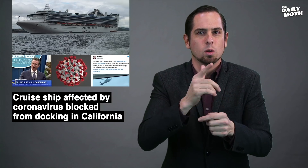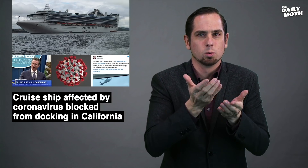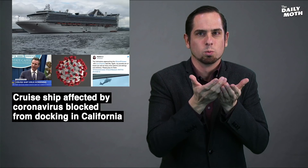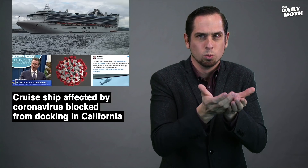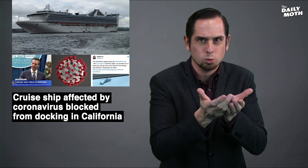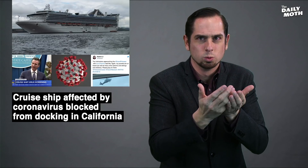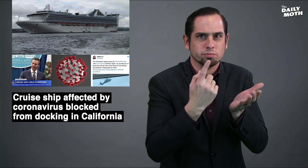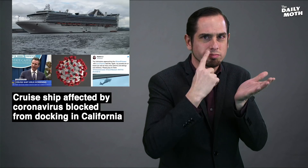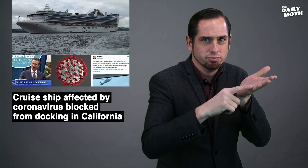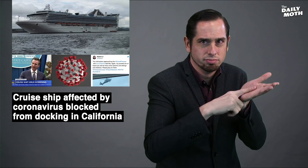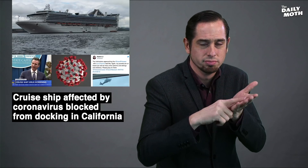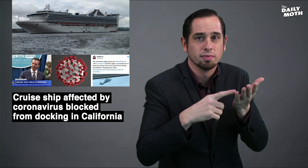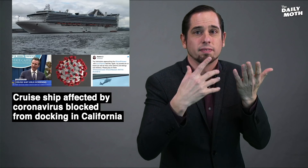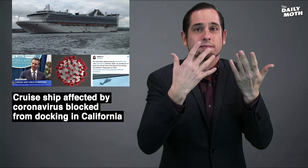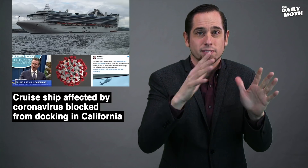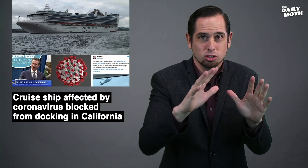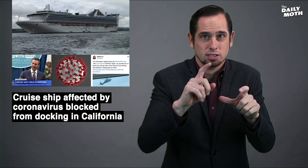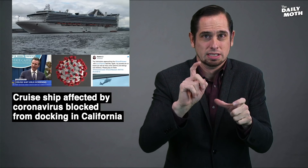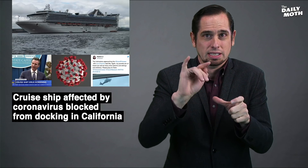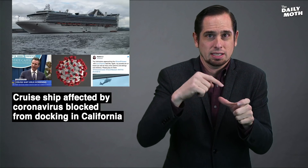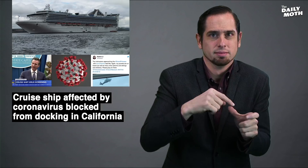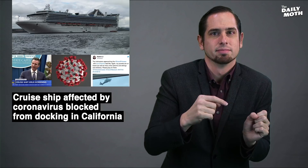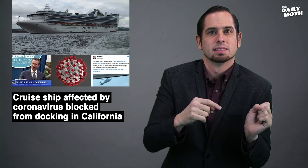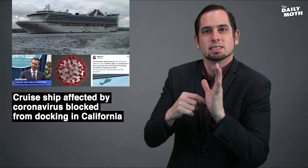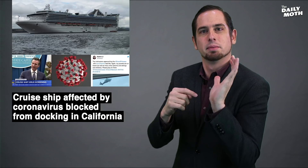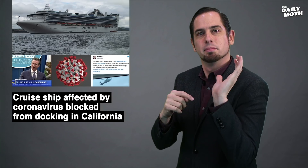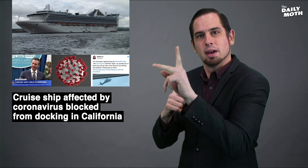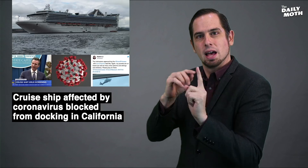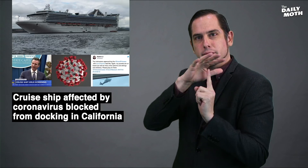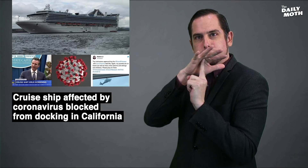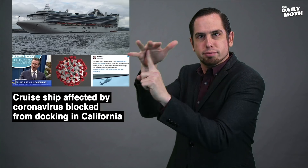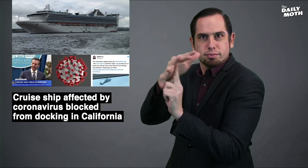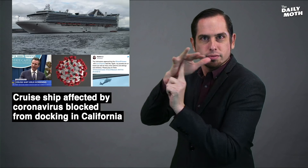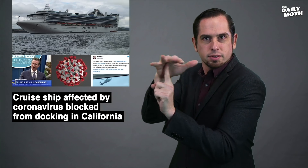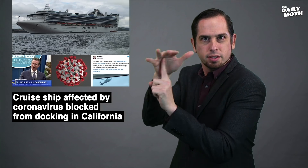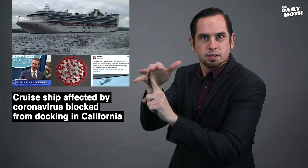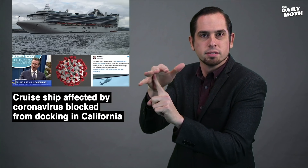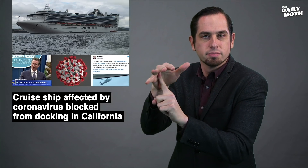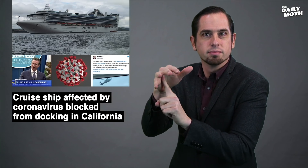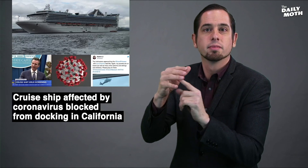the cruise and the kits were sent back via helicopter.